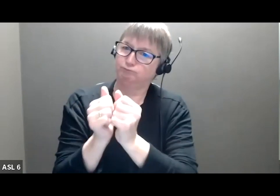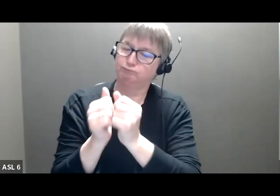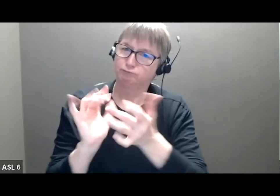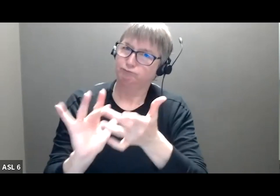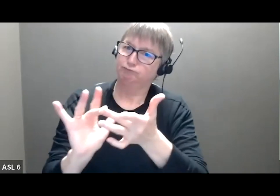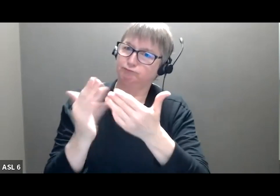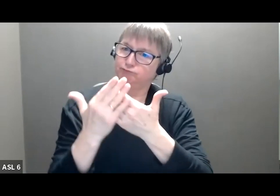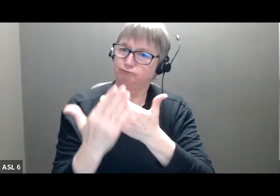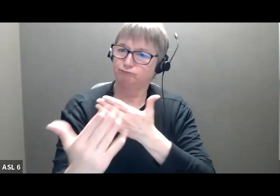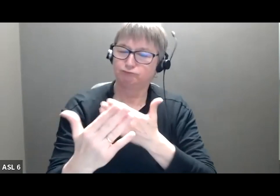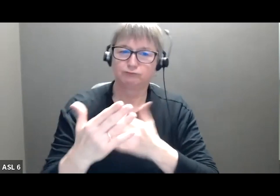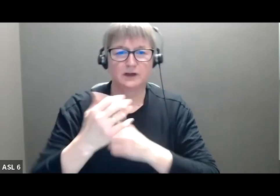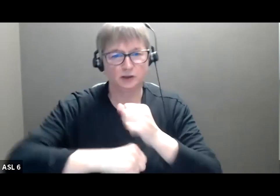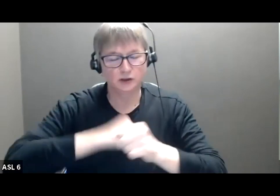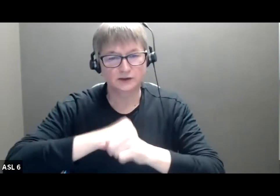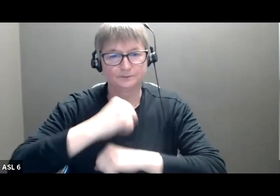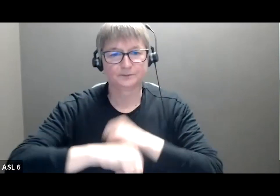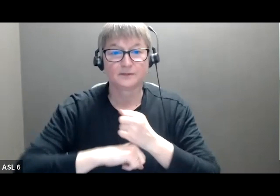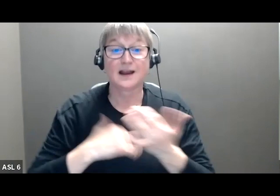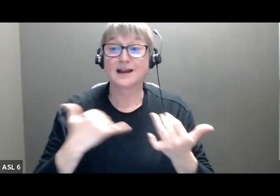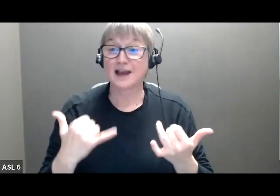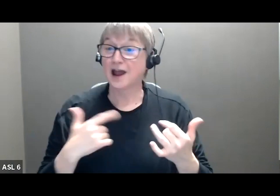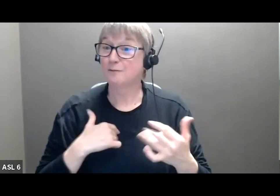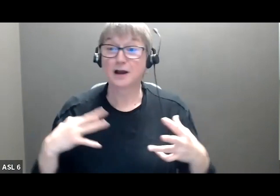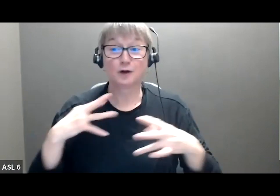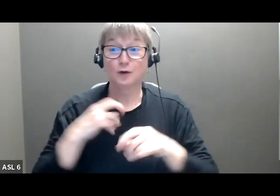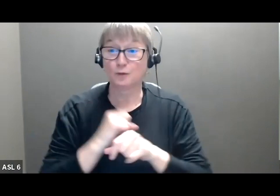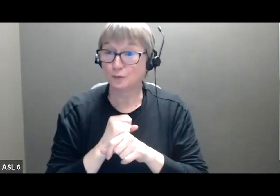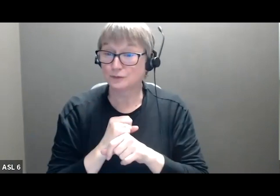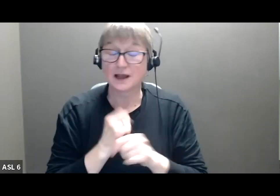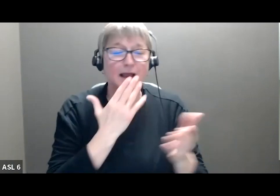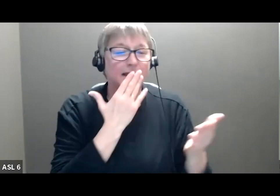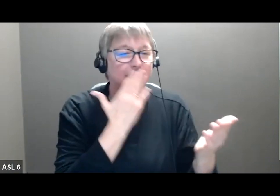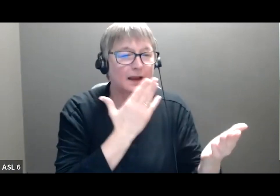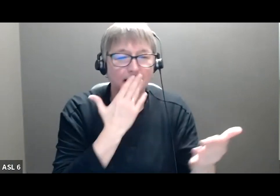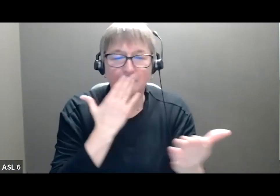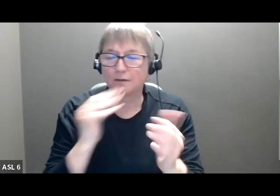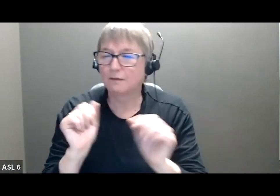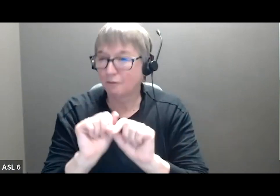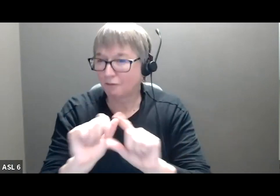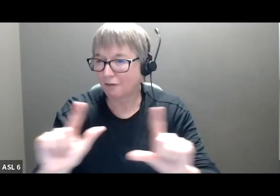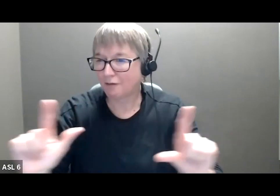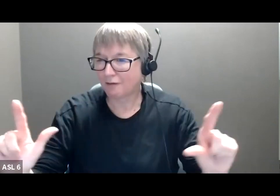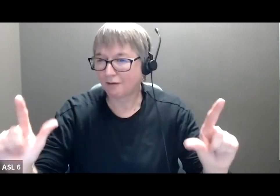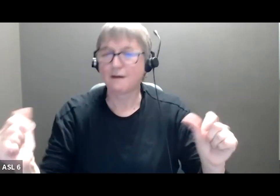With that, I'm going to close by saying thanks to all of you for attending and participating